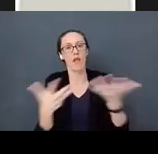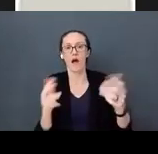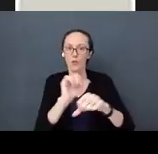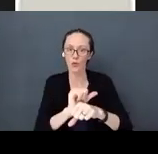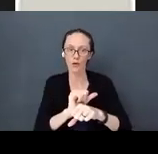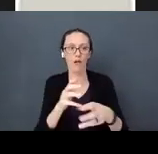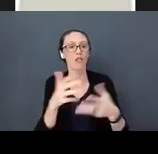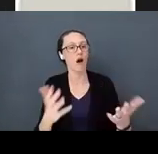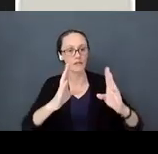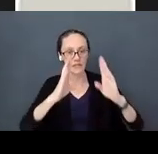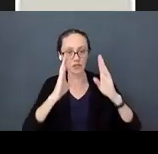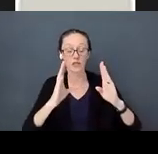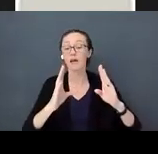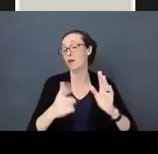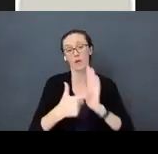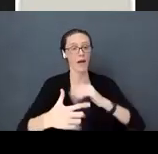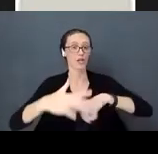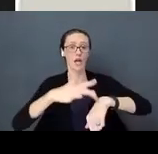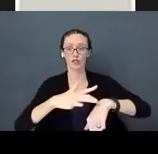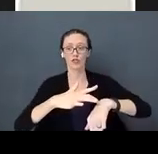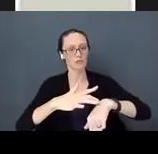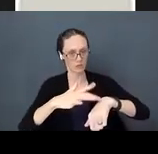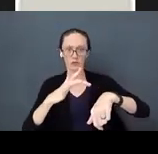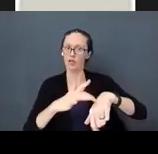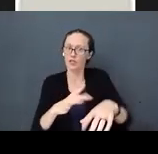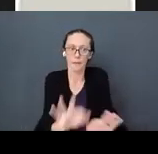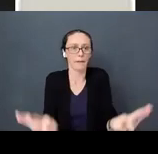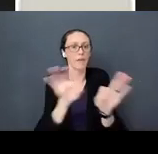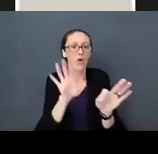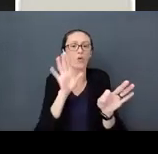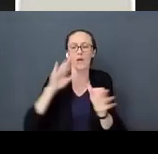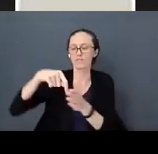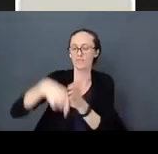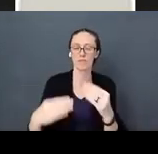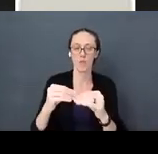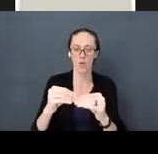Sufficient attention/touch. We are going to talk about touch in depth. They need that attention,